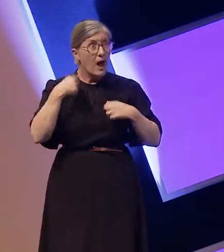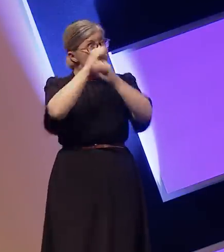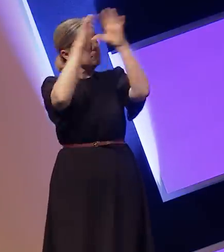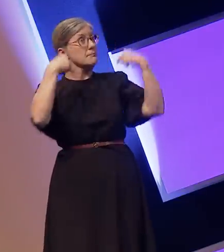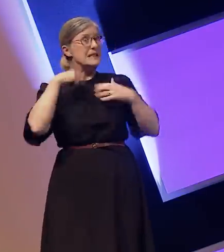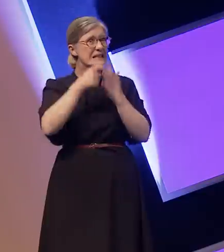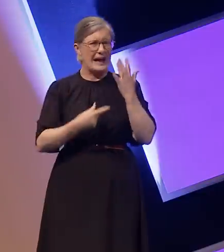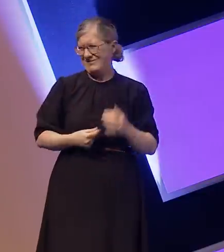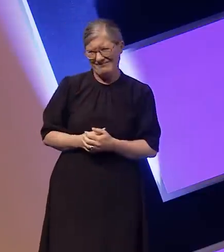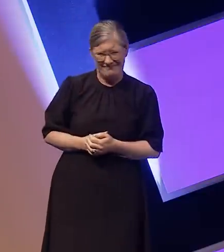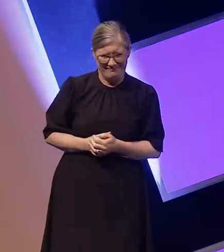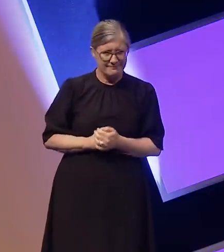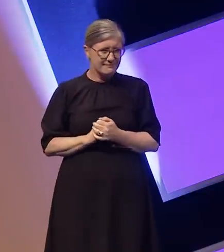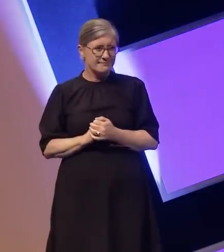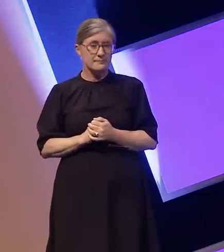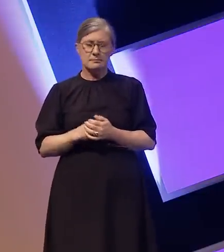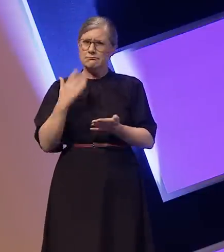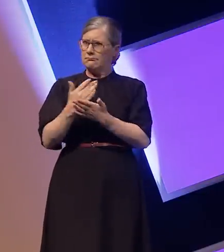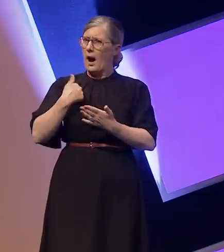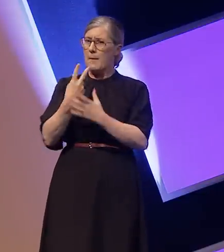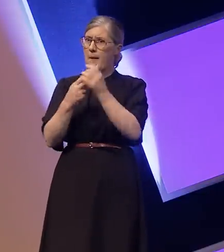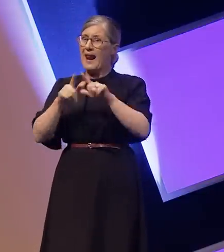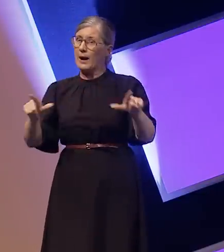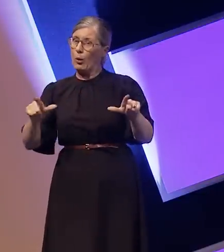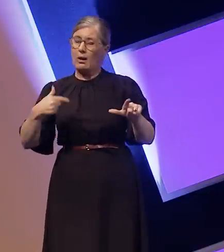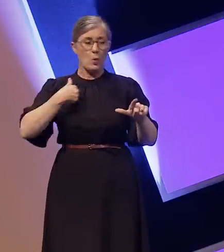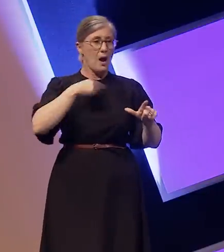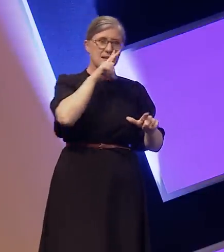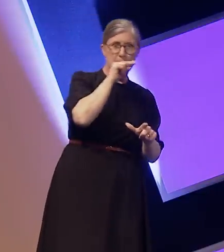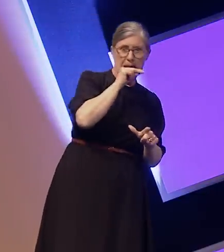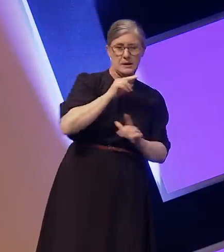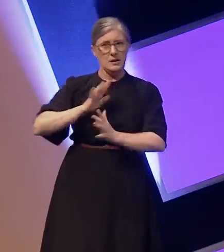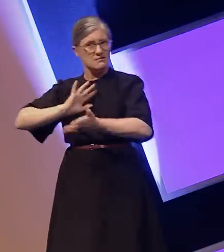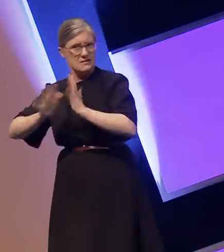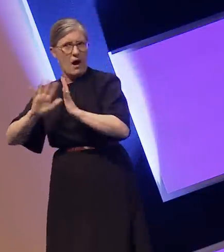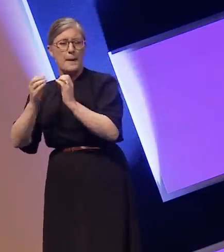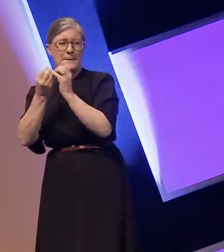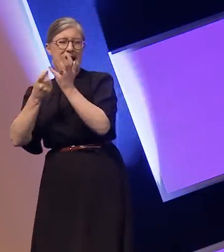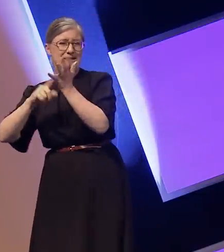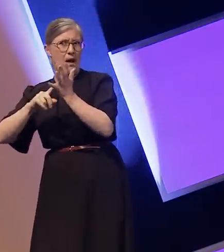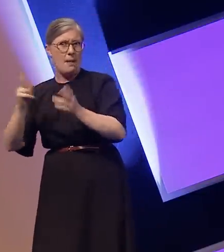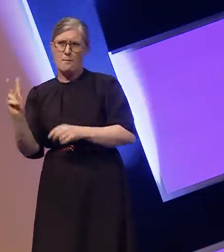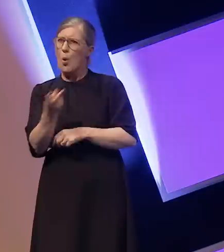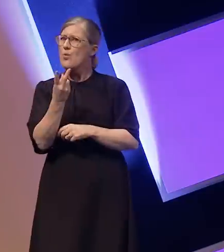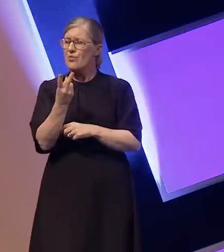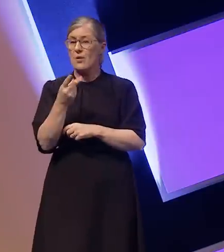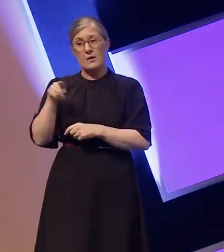I am bilingual which means I can speak and need BSL. BSL has given me a full language